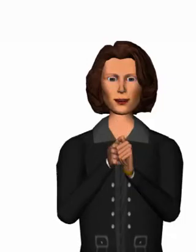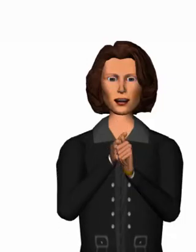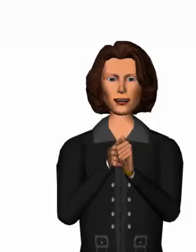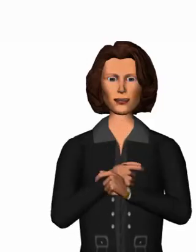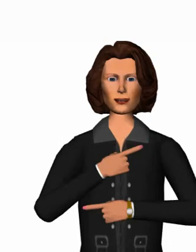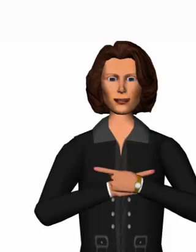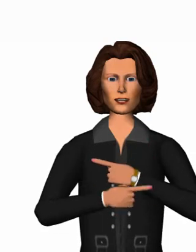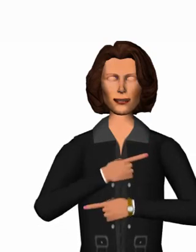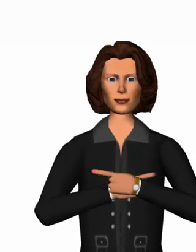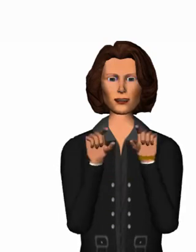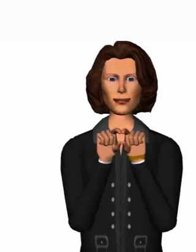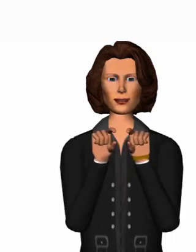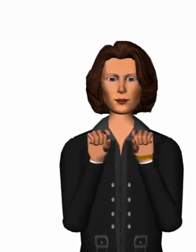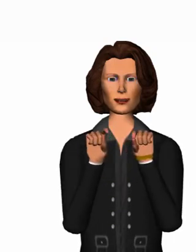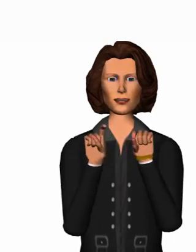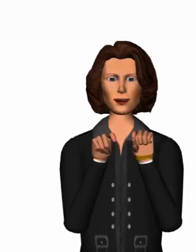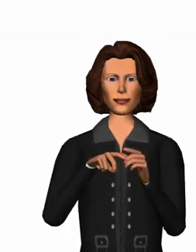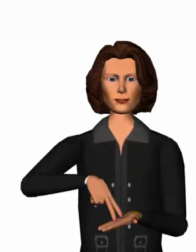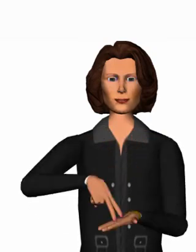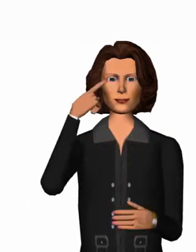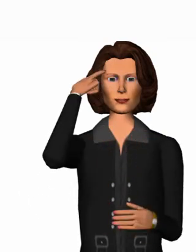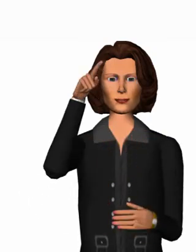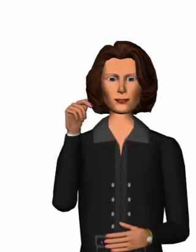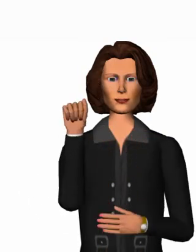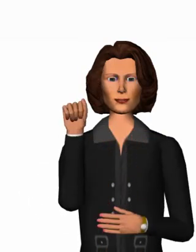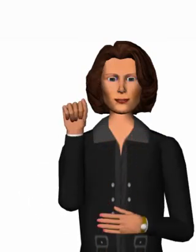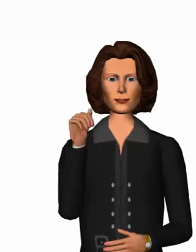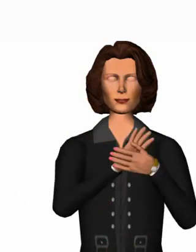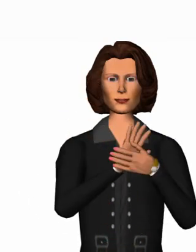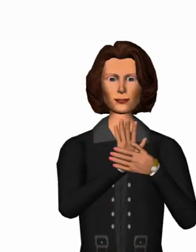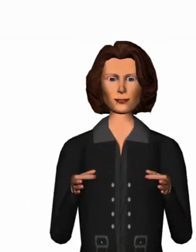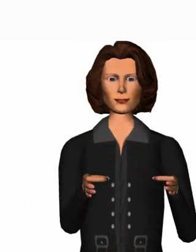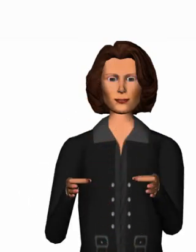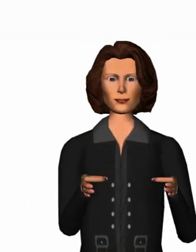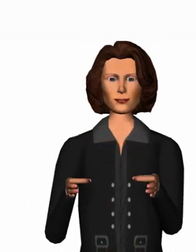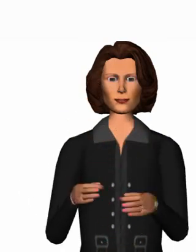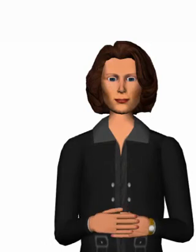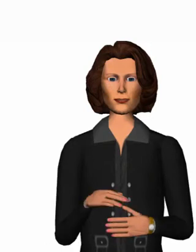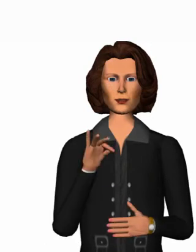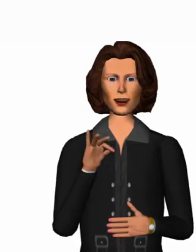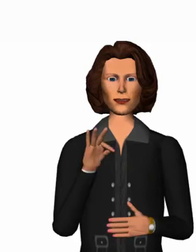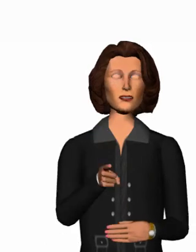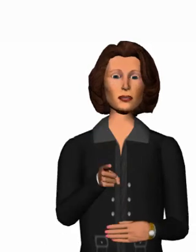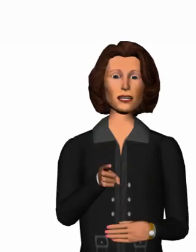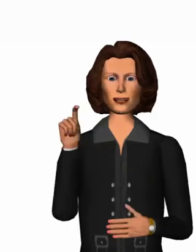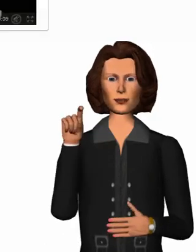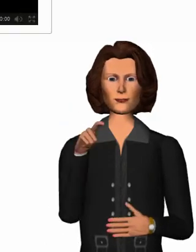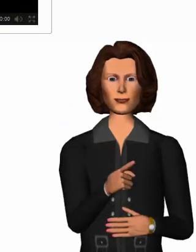Every sign language button stands for a video description. If you click them,